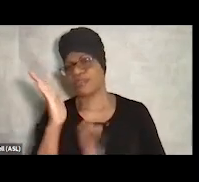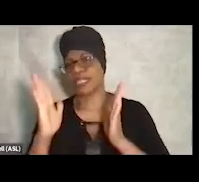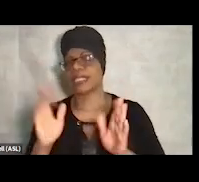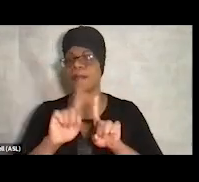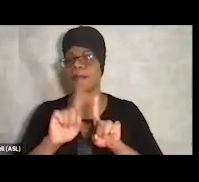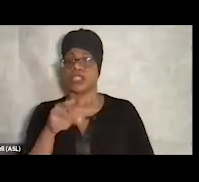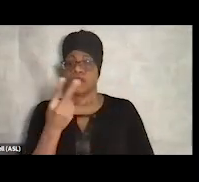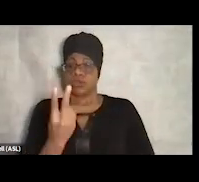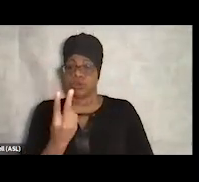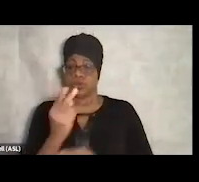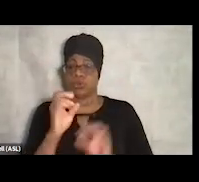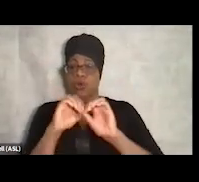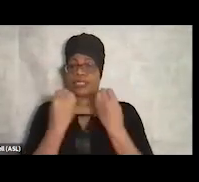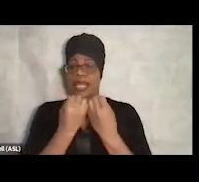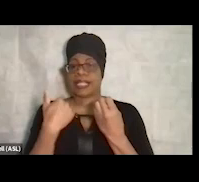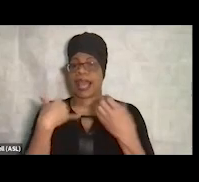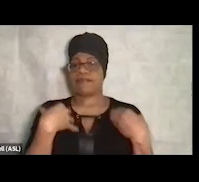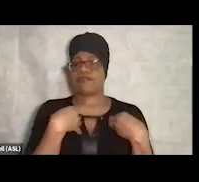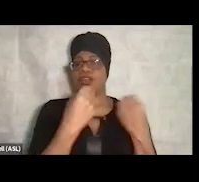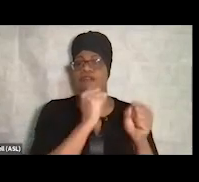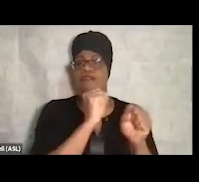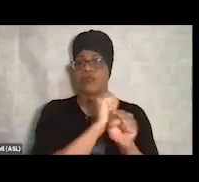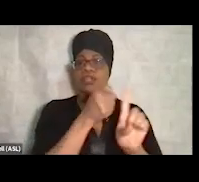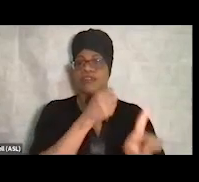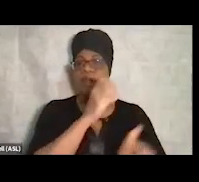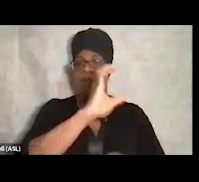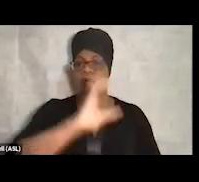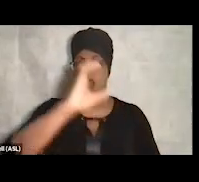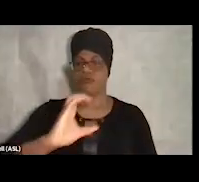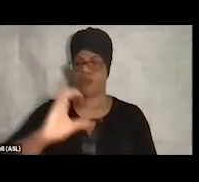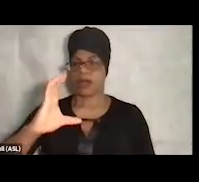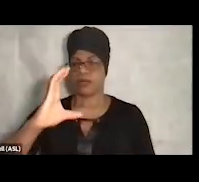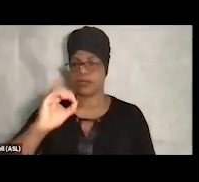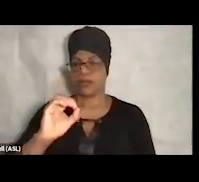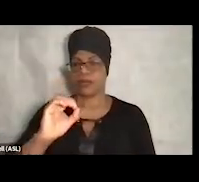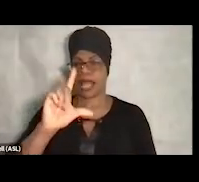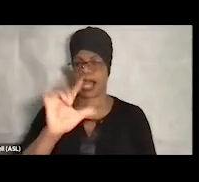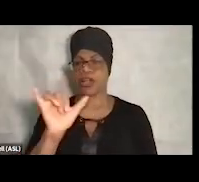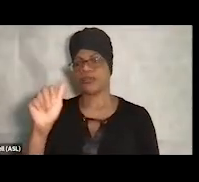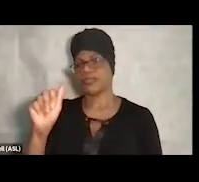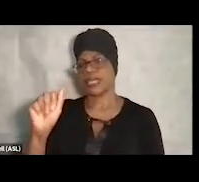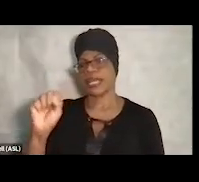So we've got RecoveryWorks from Colorado, and we also have Aspire in Indiana.